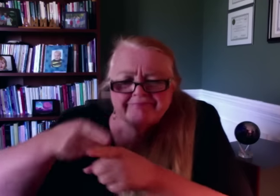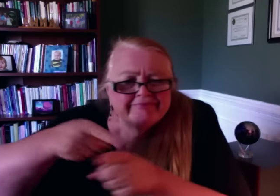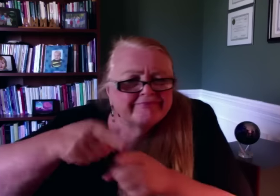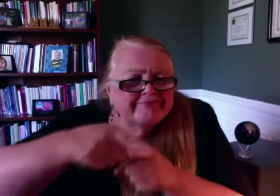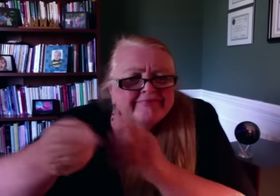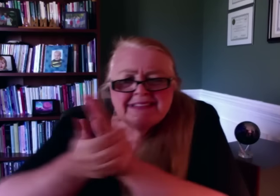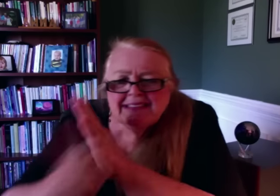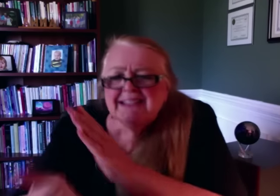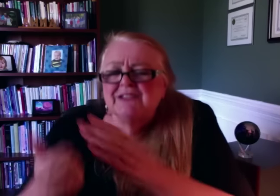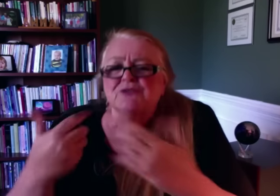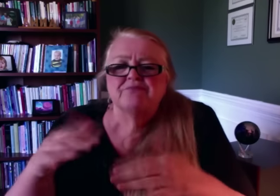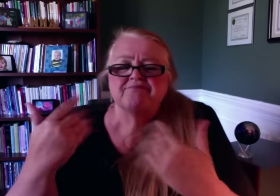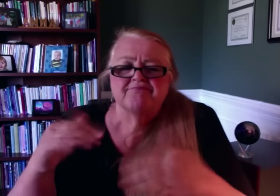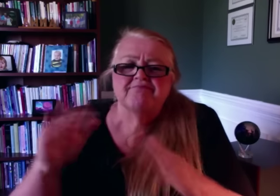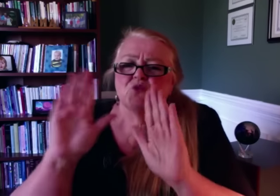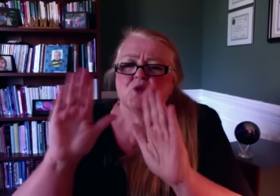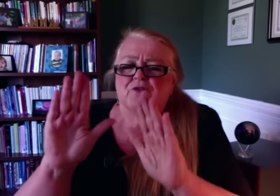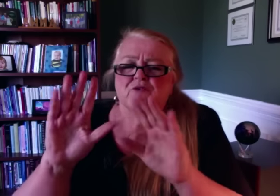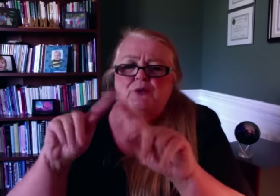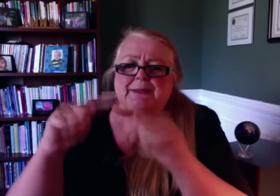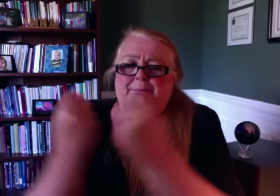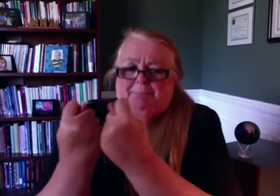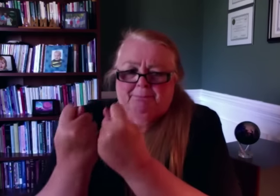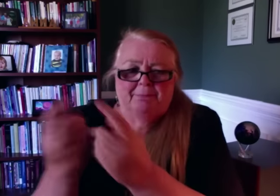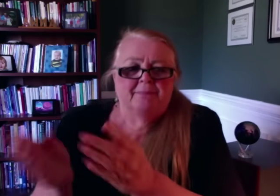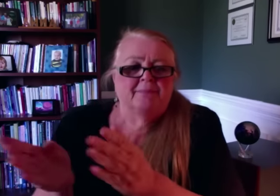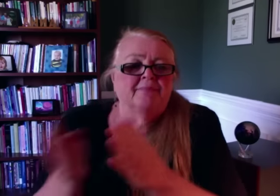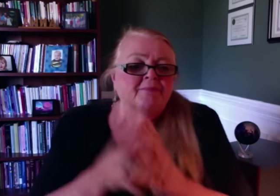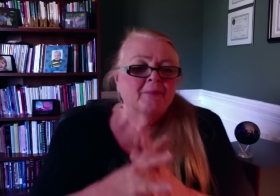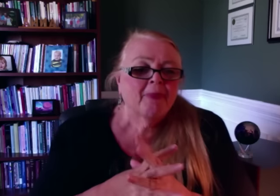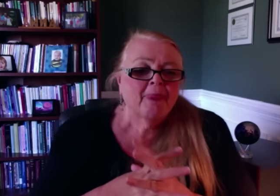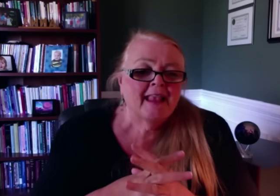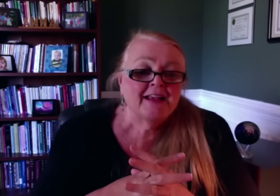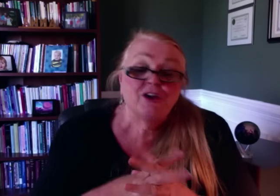They have amazing skills, and really are a wonderful team of people.